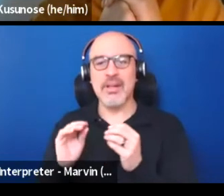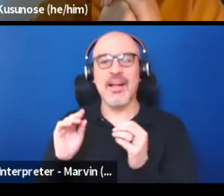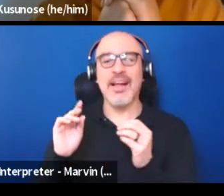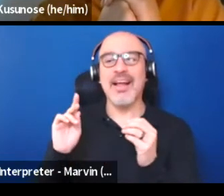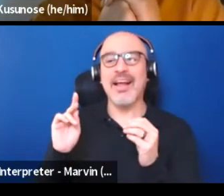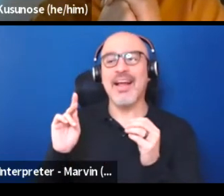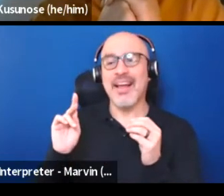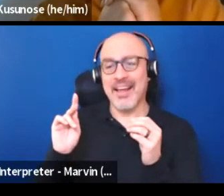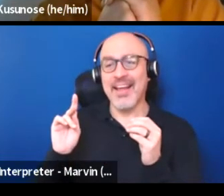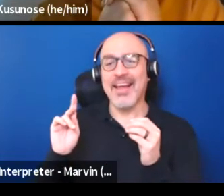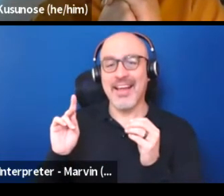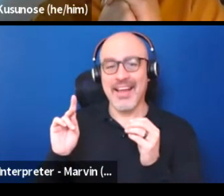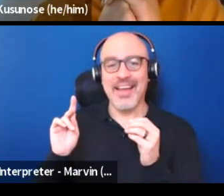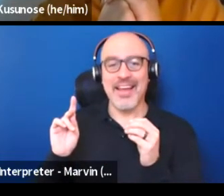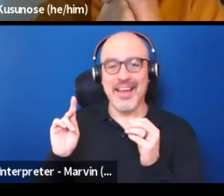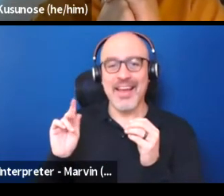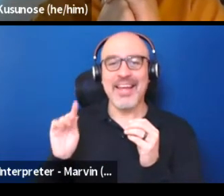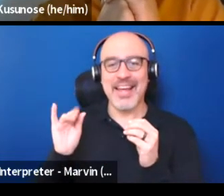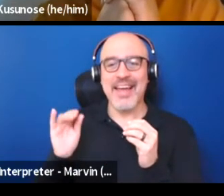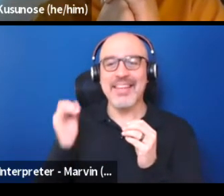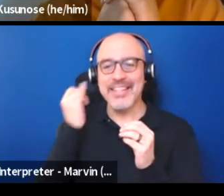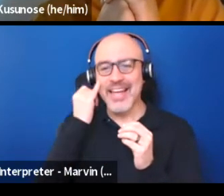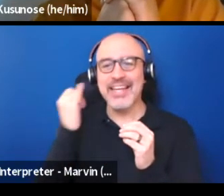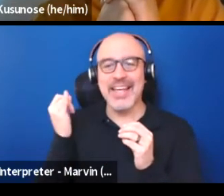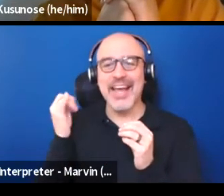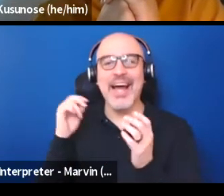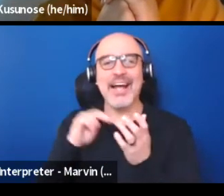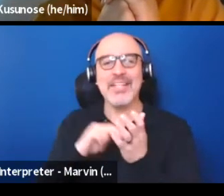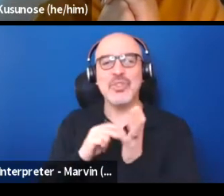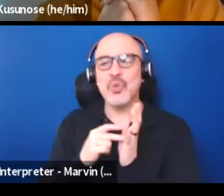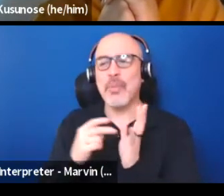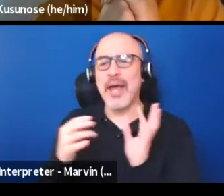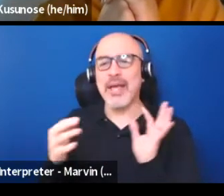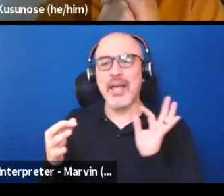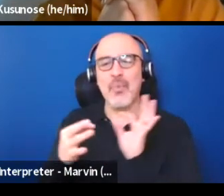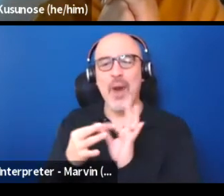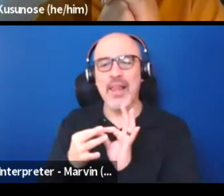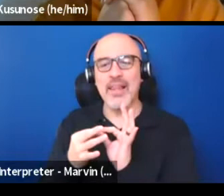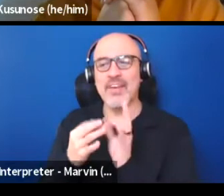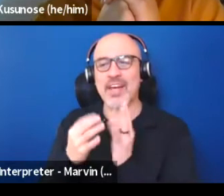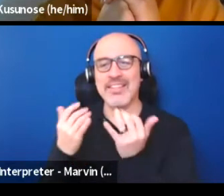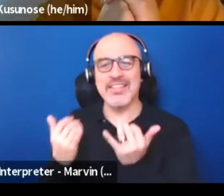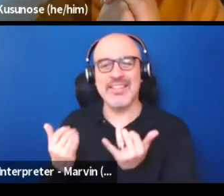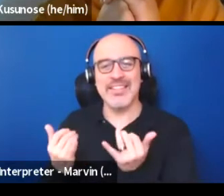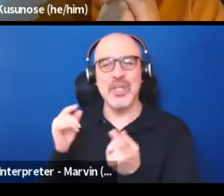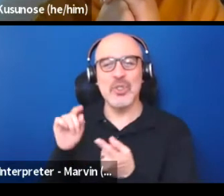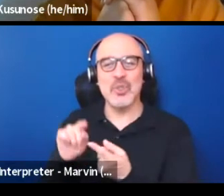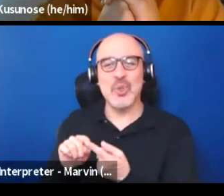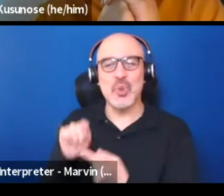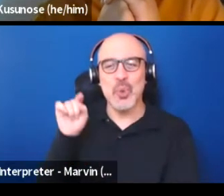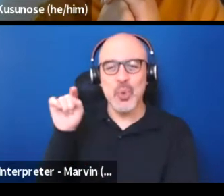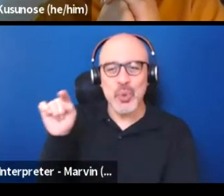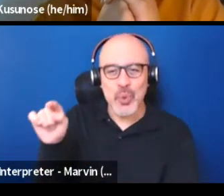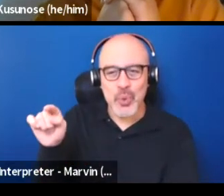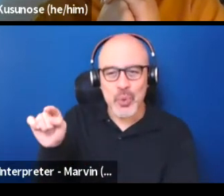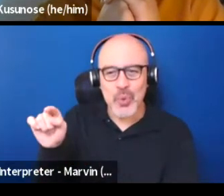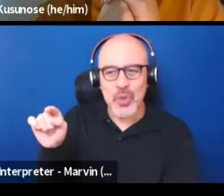the education system is to make it relevant to you. To make sure to provide in education way that you care.